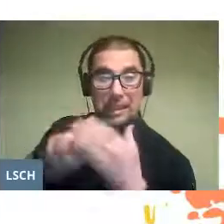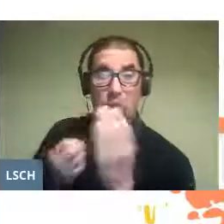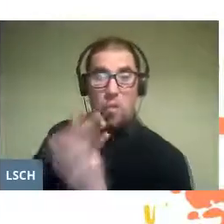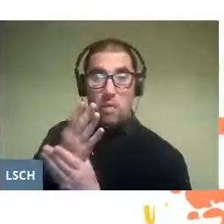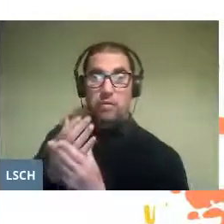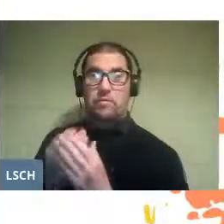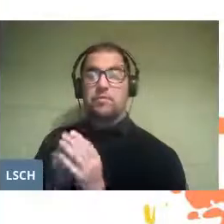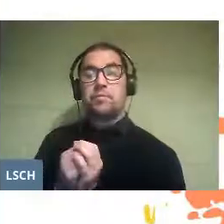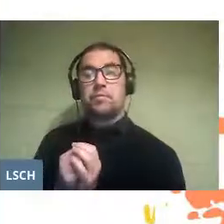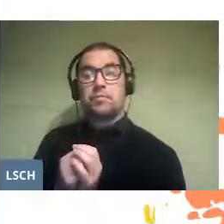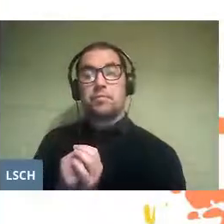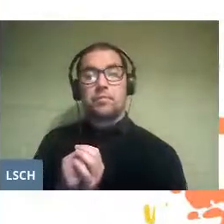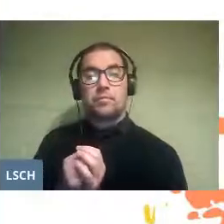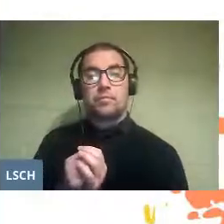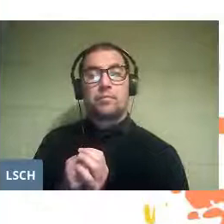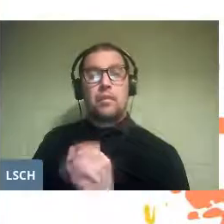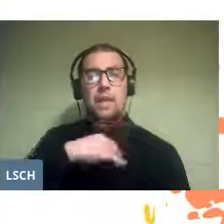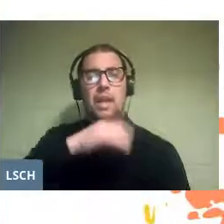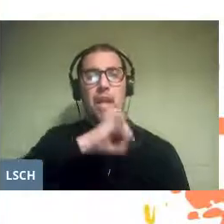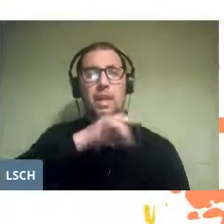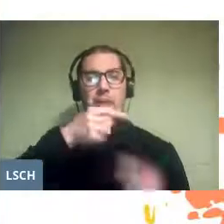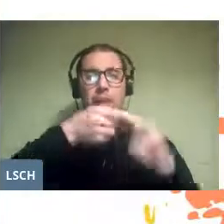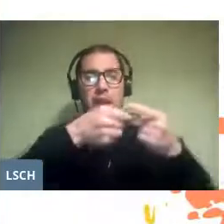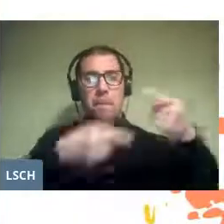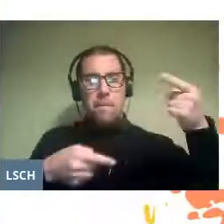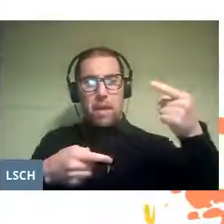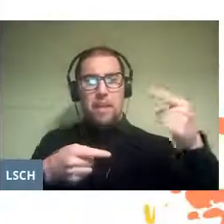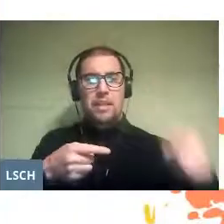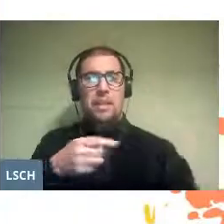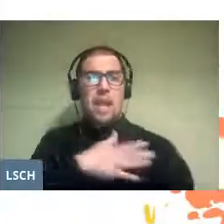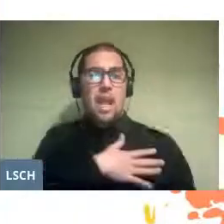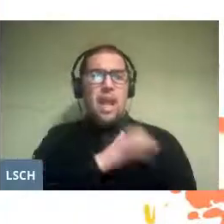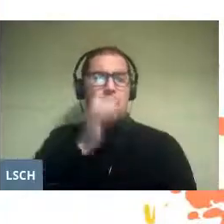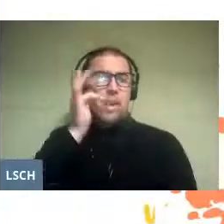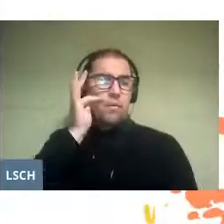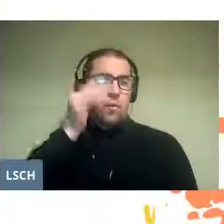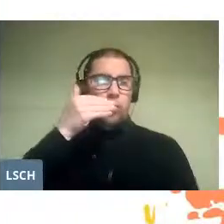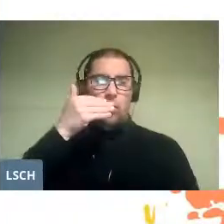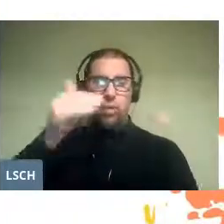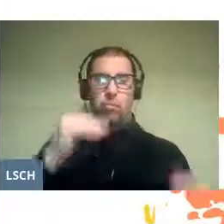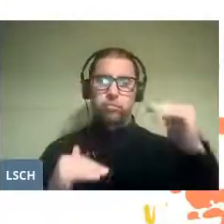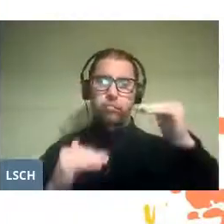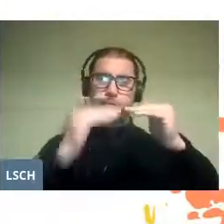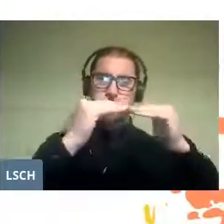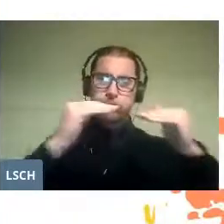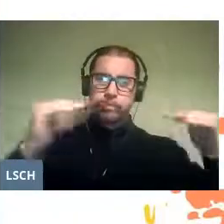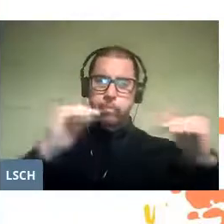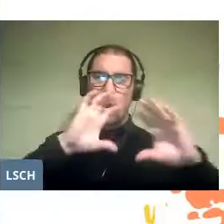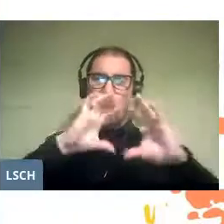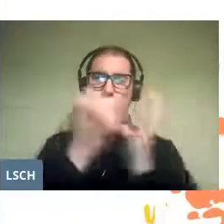The hope of balancing the dreams of a better world with the real possibilities